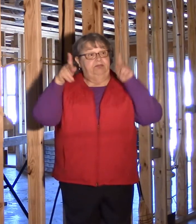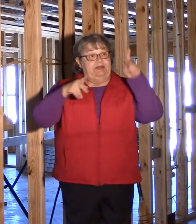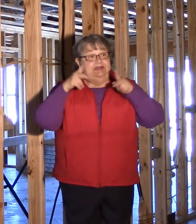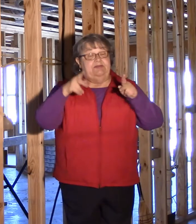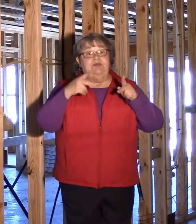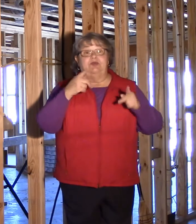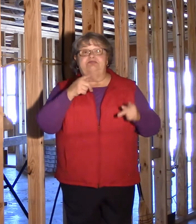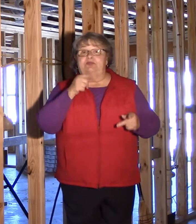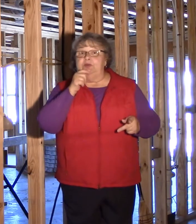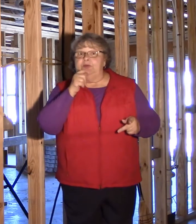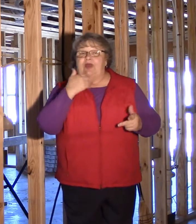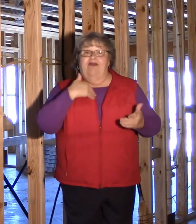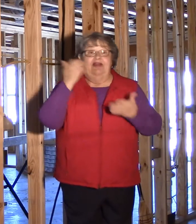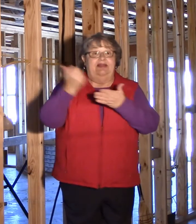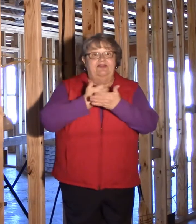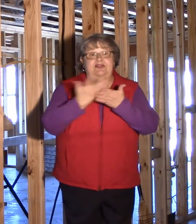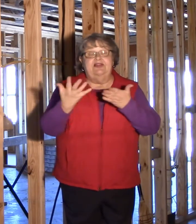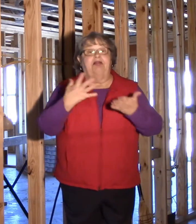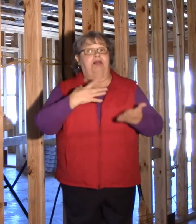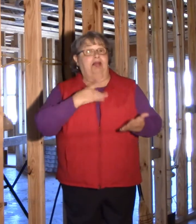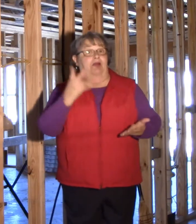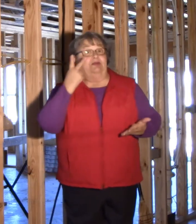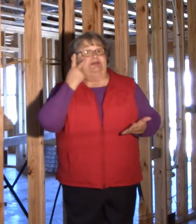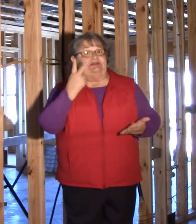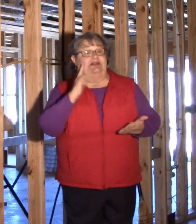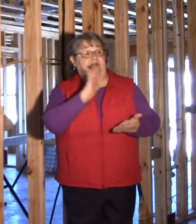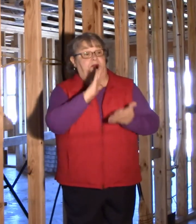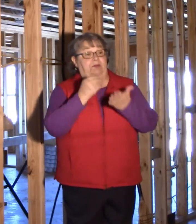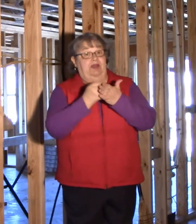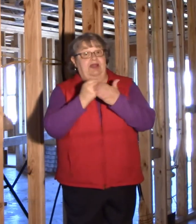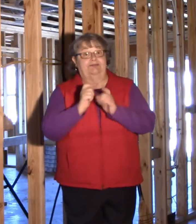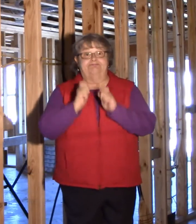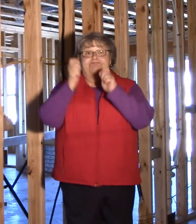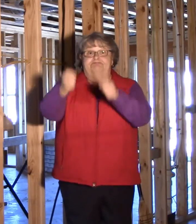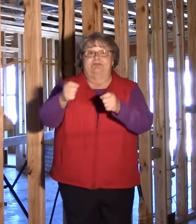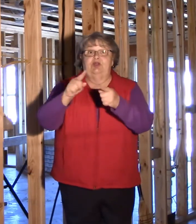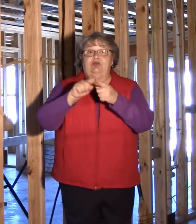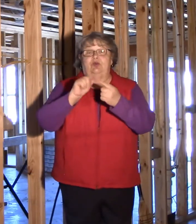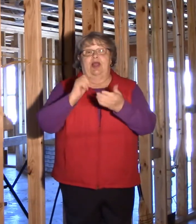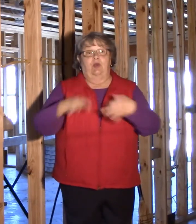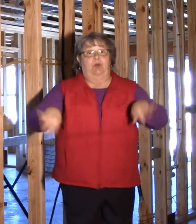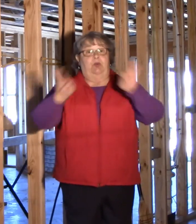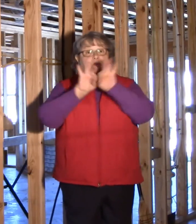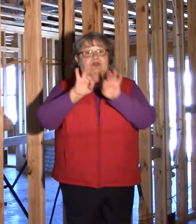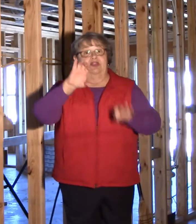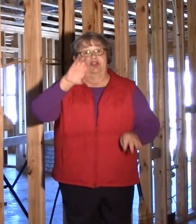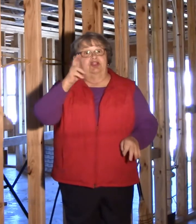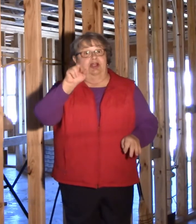People who have everything, may like to see money given to a worthy charity.